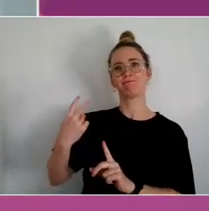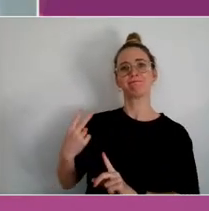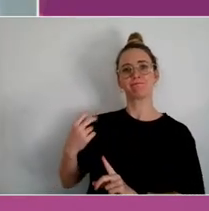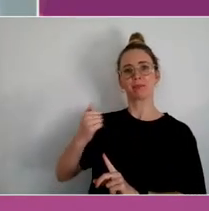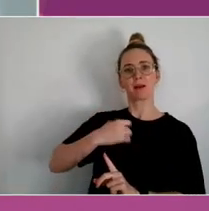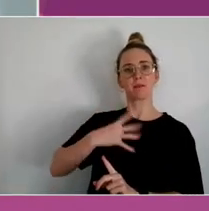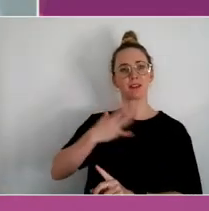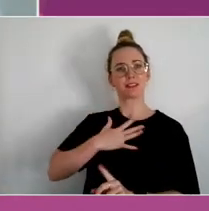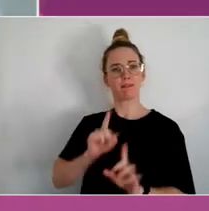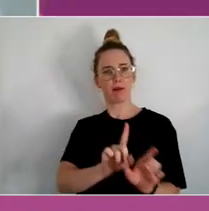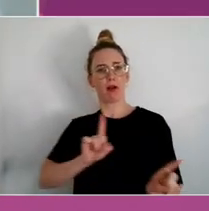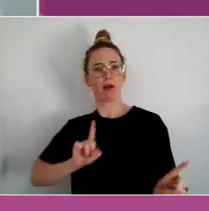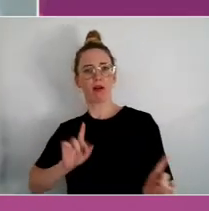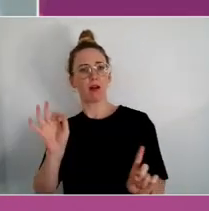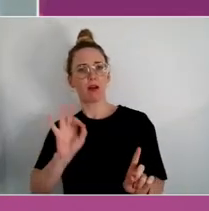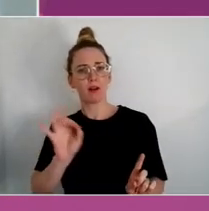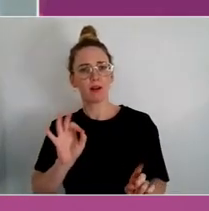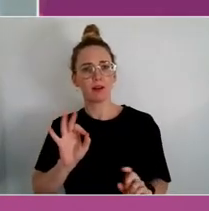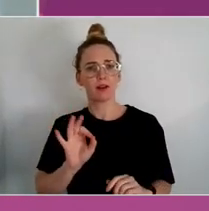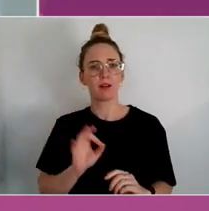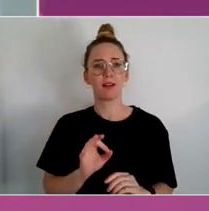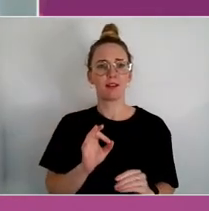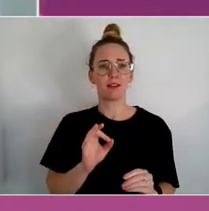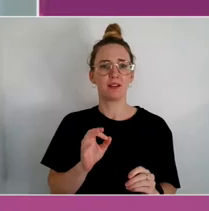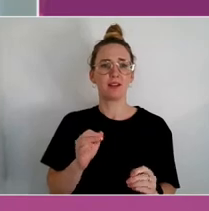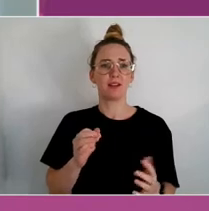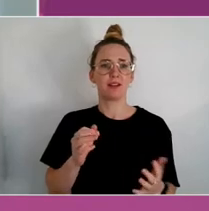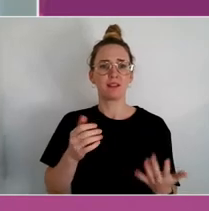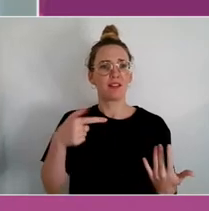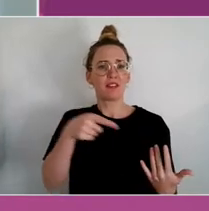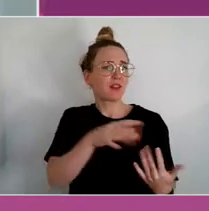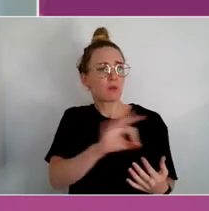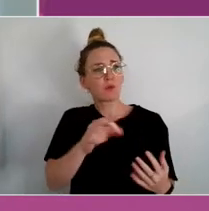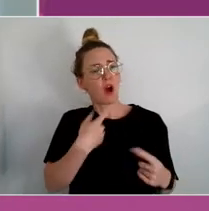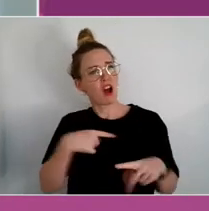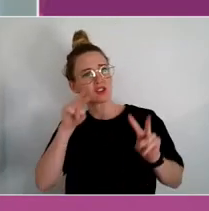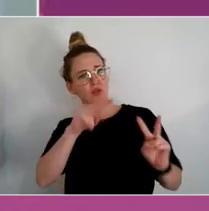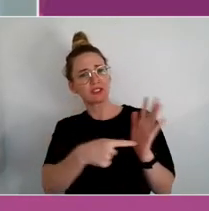There weren't people of my colour on the TV screens or on stage.